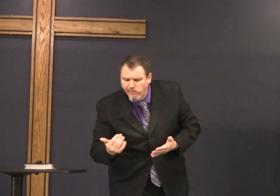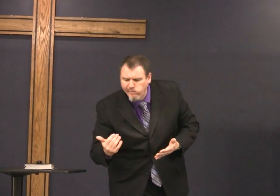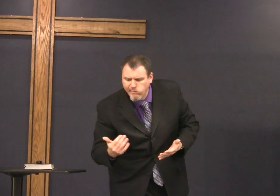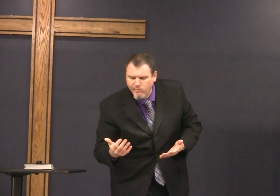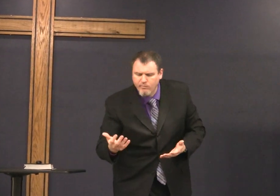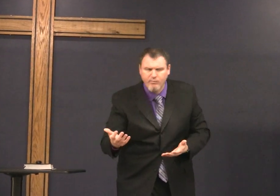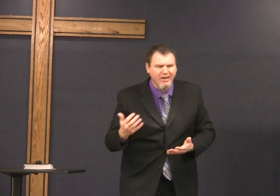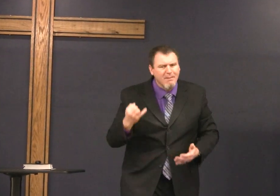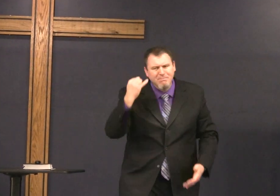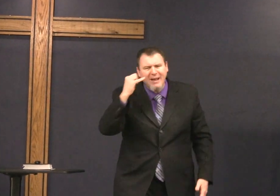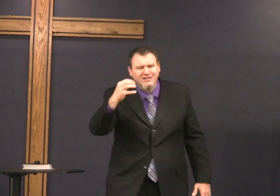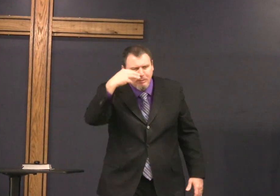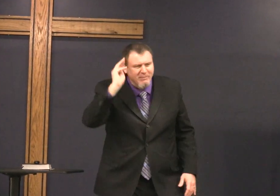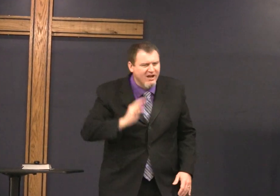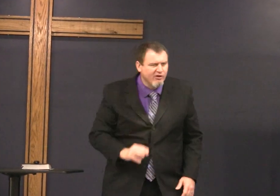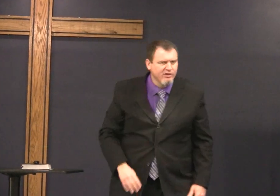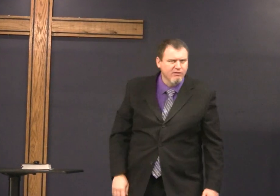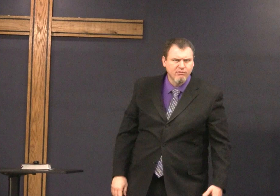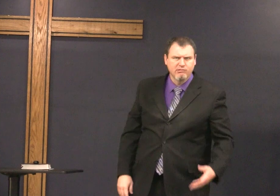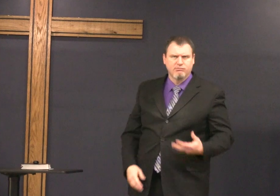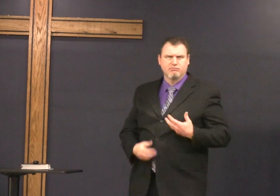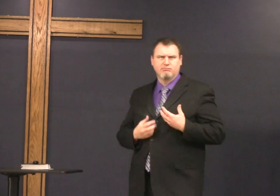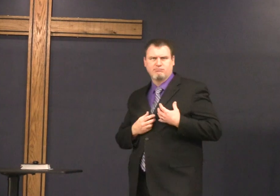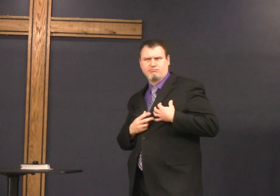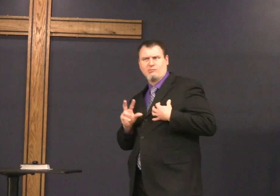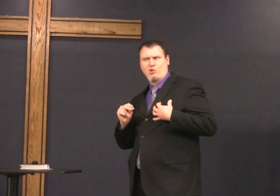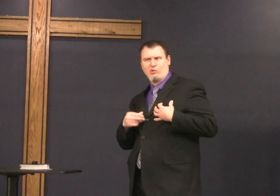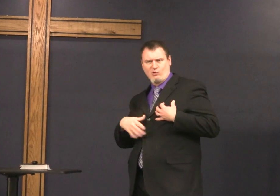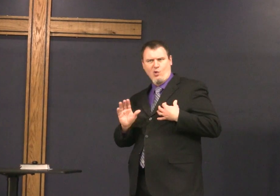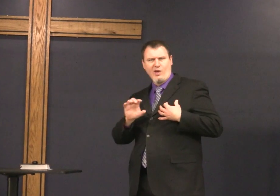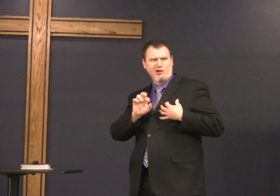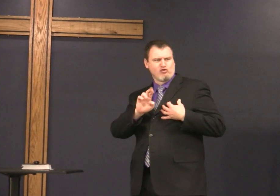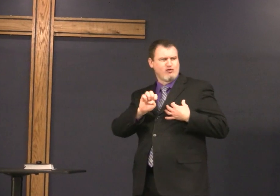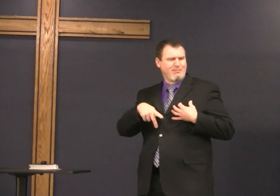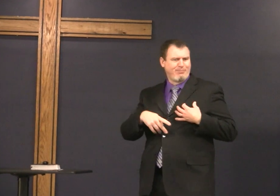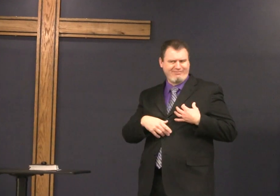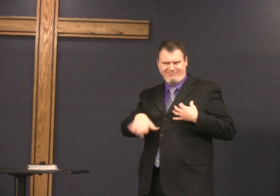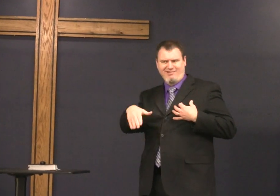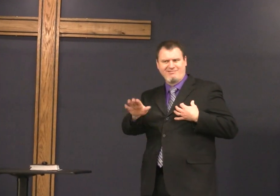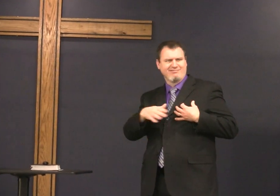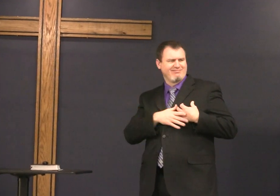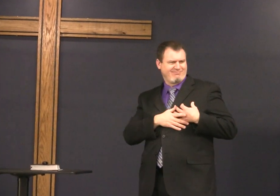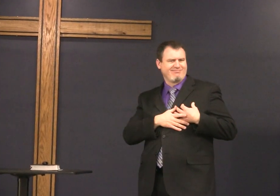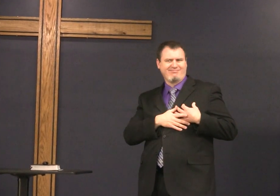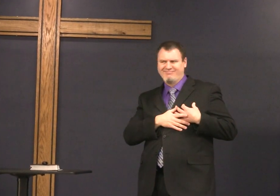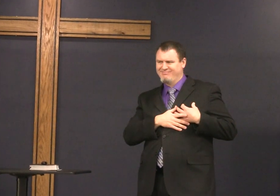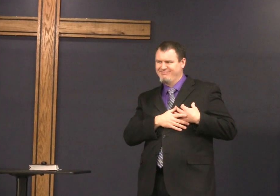and Simeon said let me let me see this baby and Mary said no go away you creep